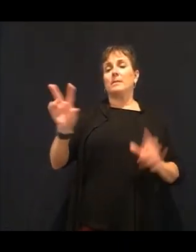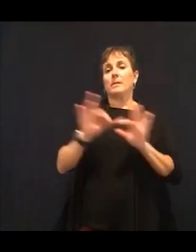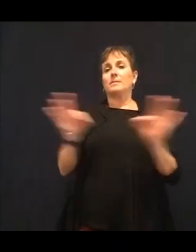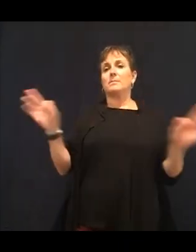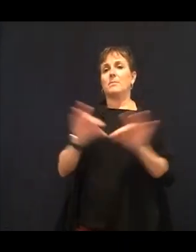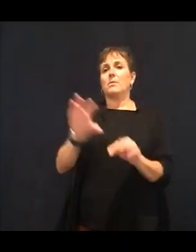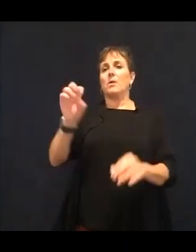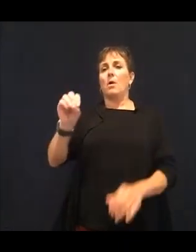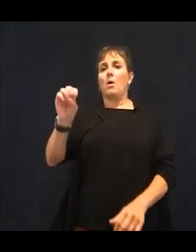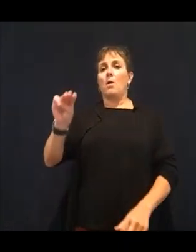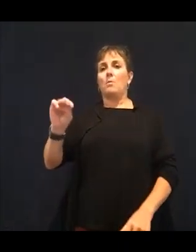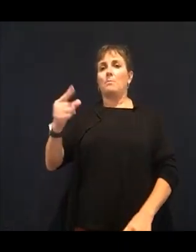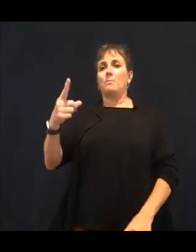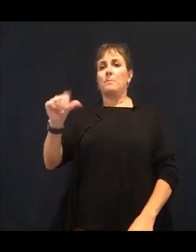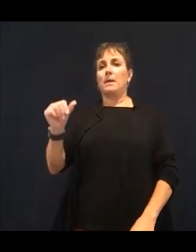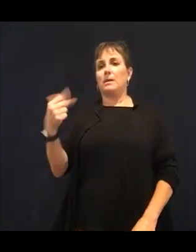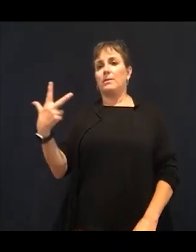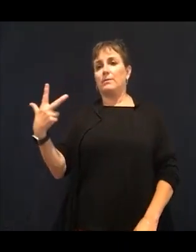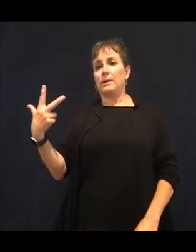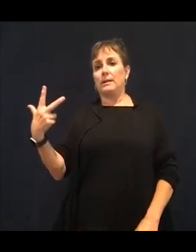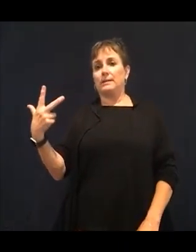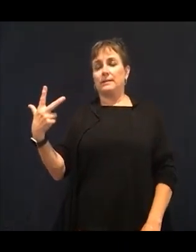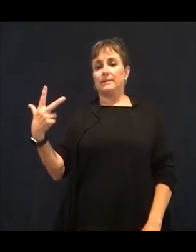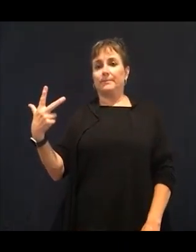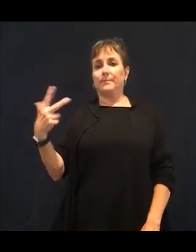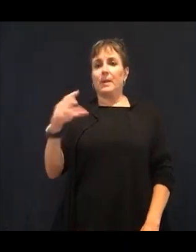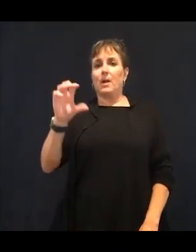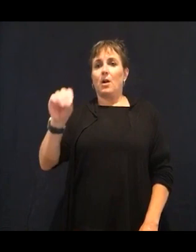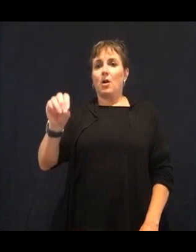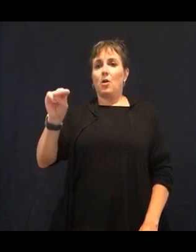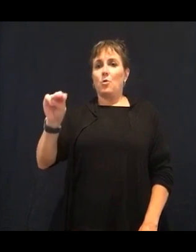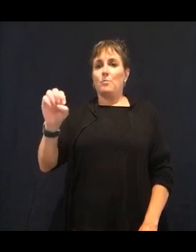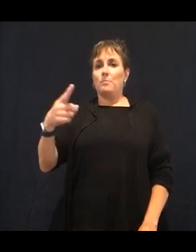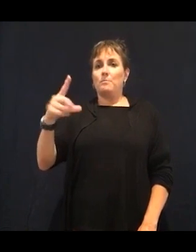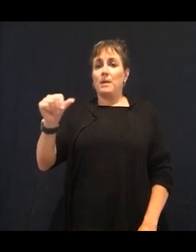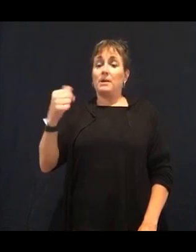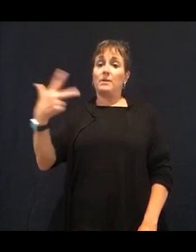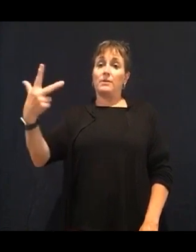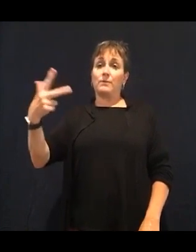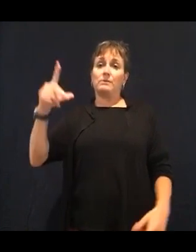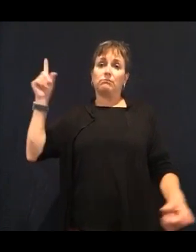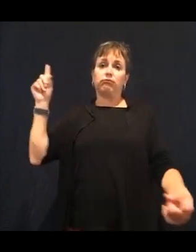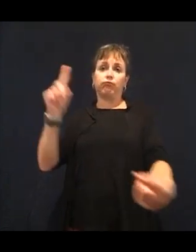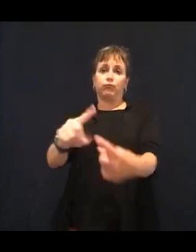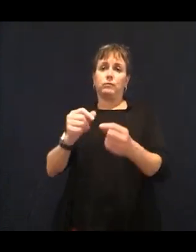This is so important for our brain health and focus and so important for our vision. Everything